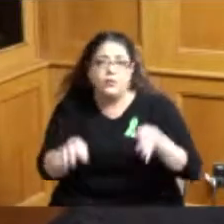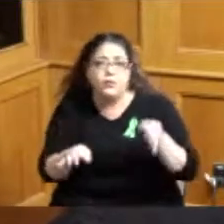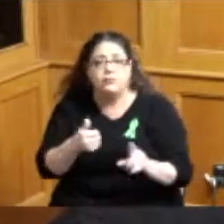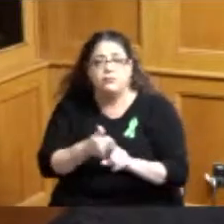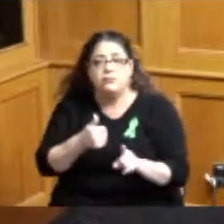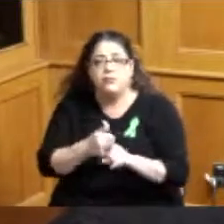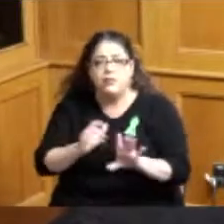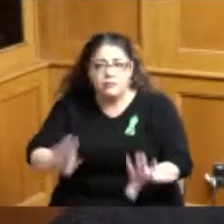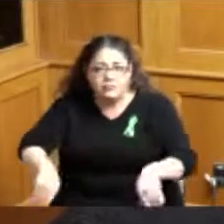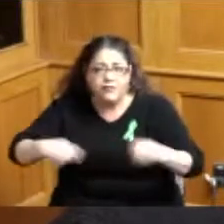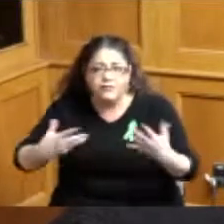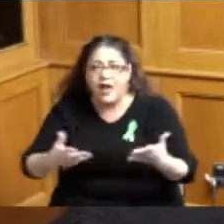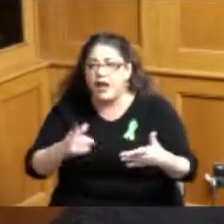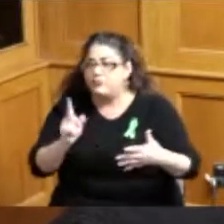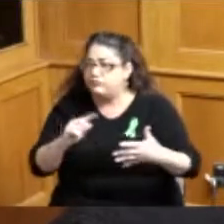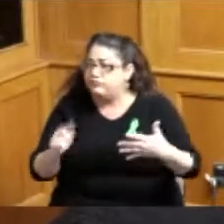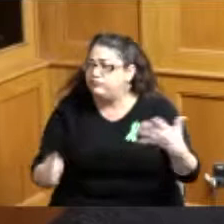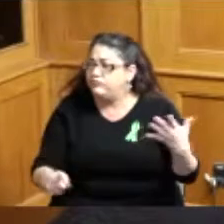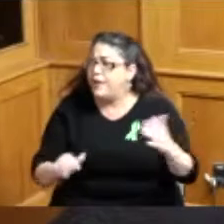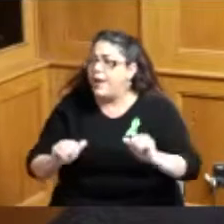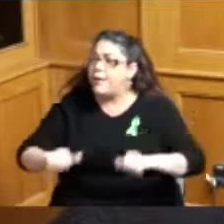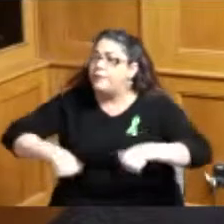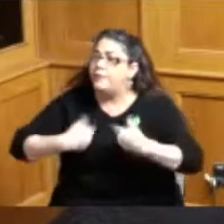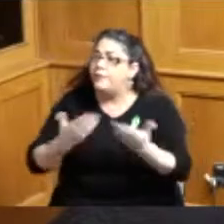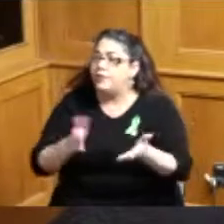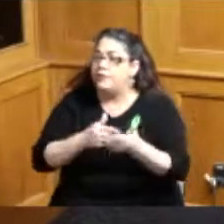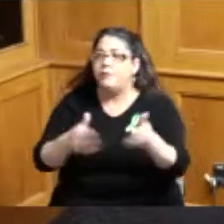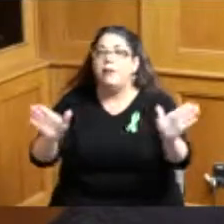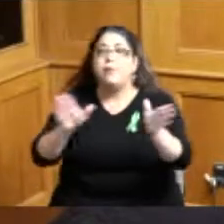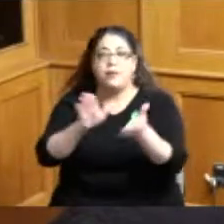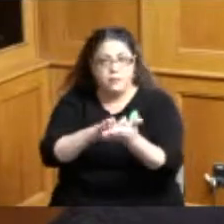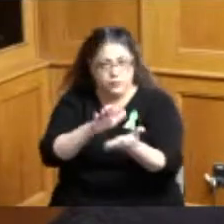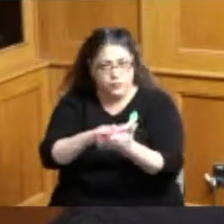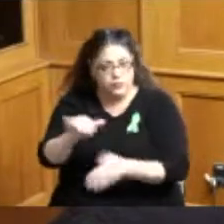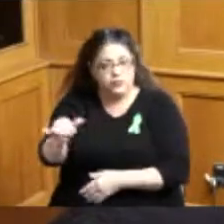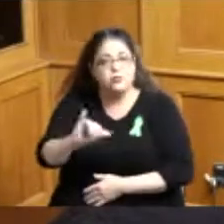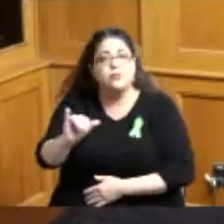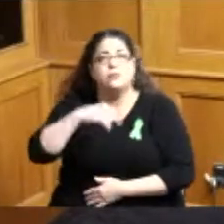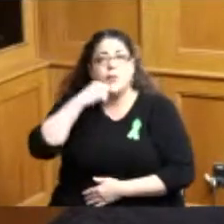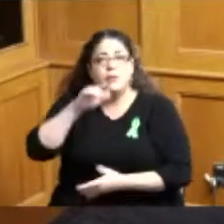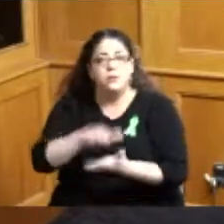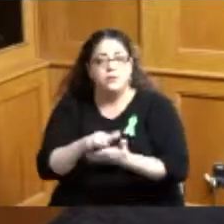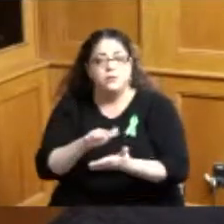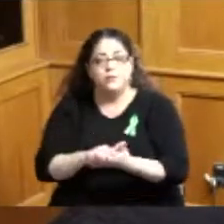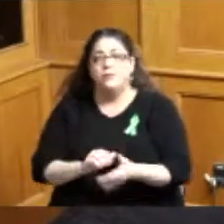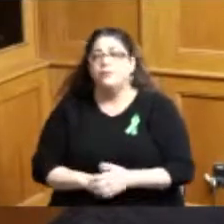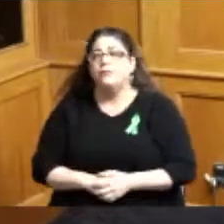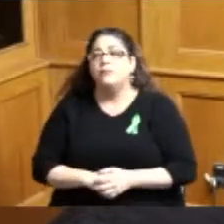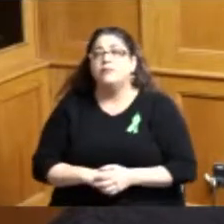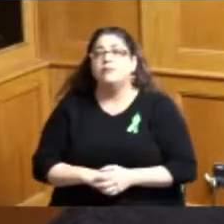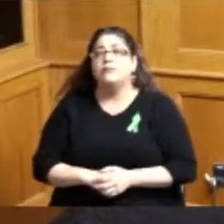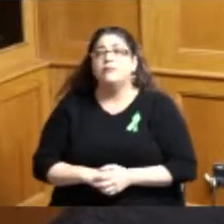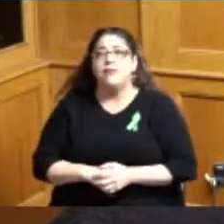agencies families and youth to coordinate services and supports along with one in five and their